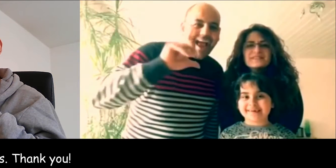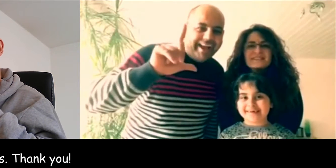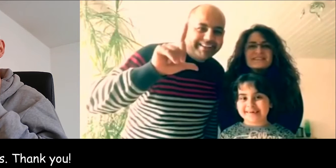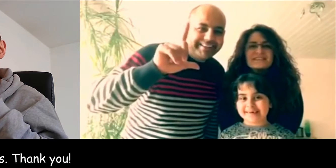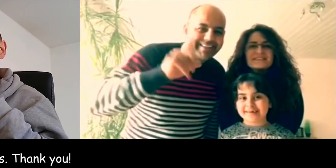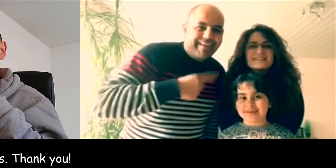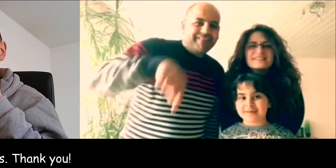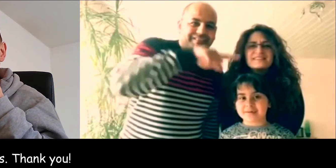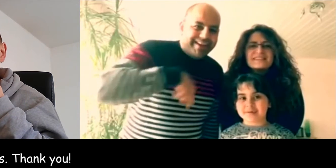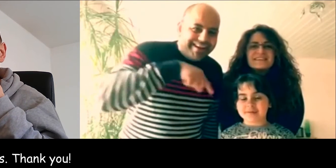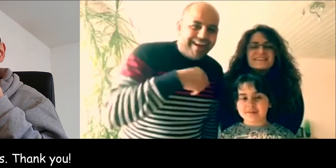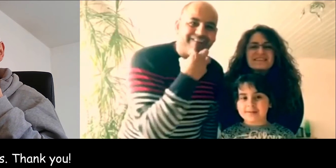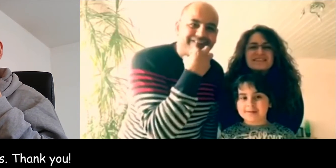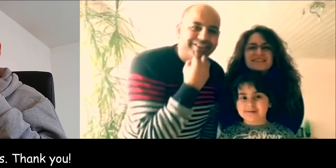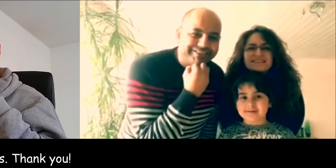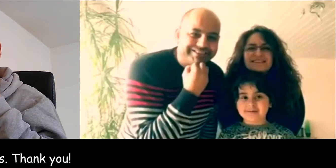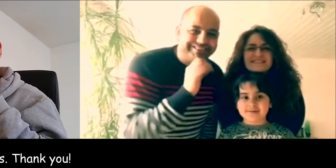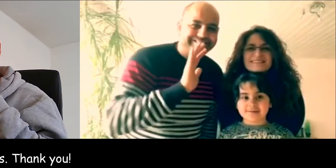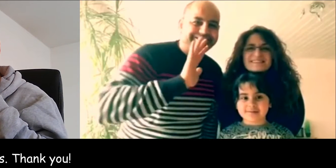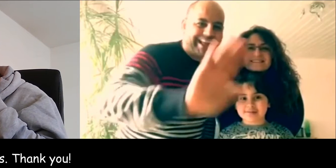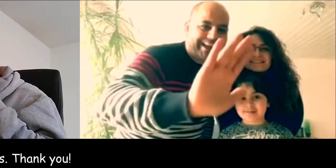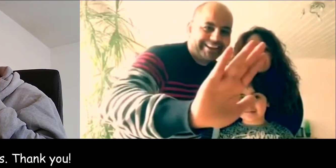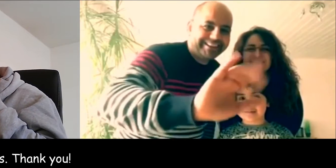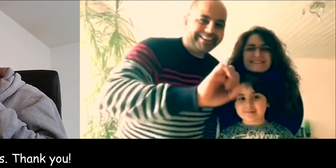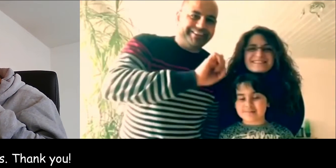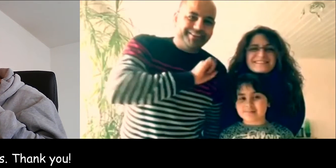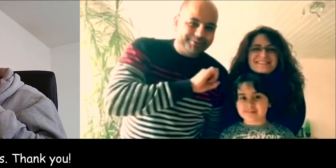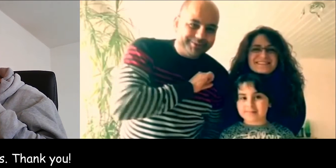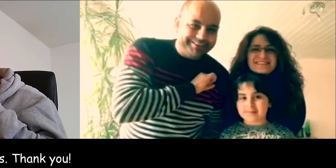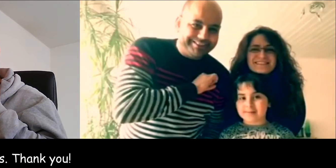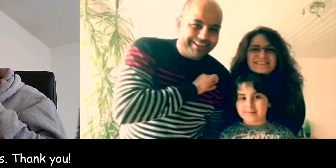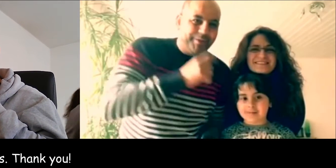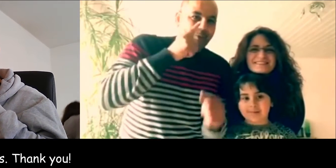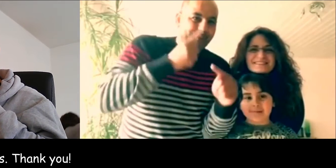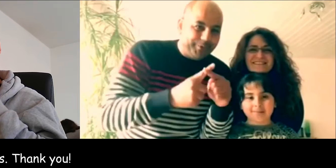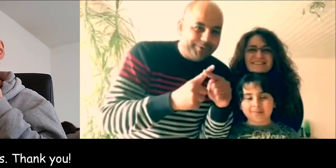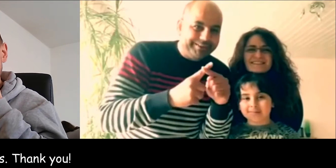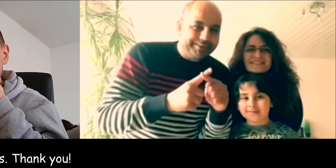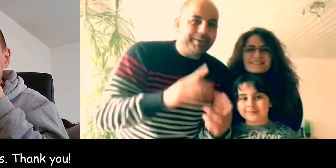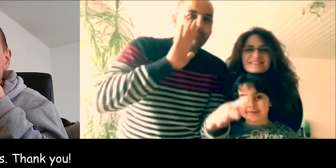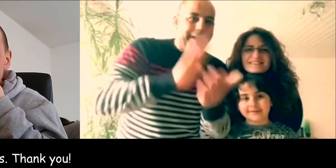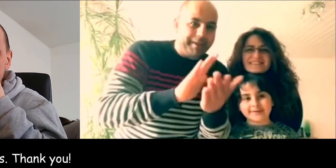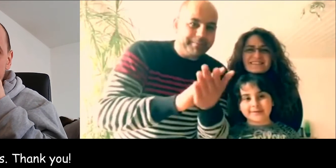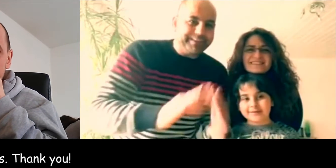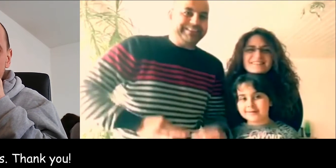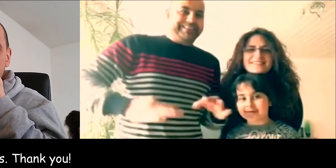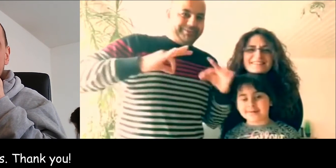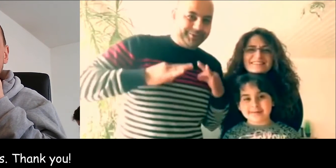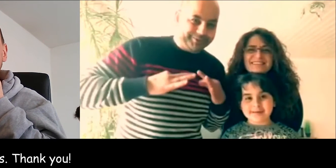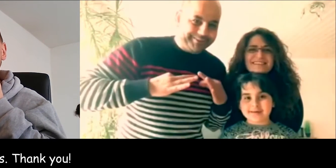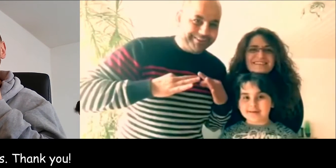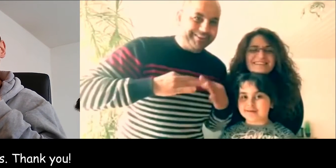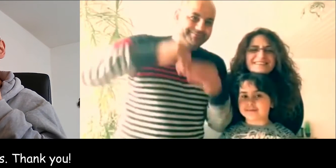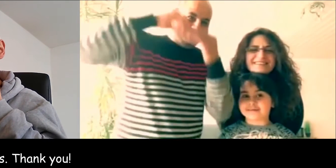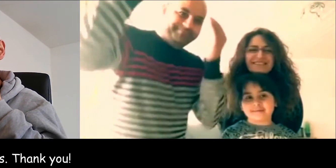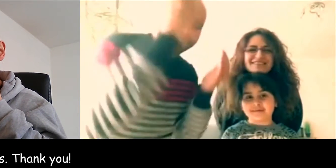Hello Lars We wish you Happy Birthday and good health.